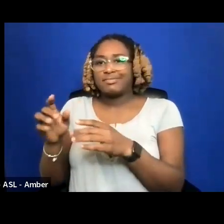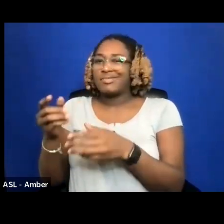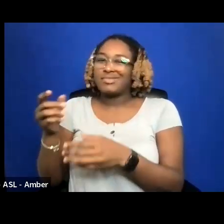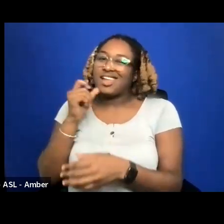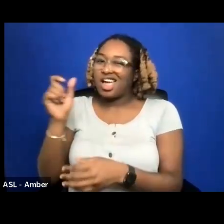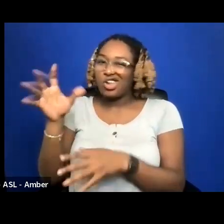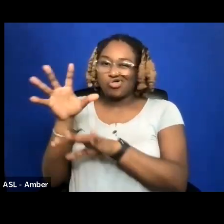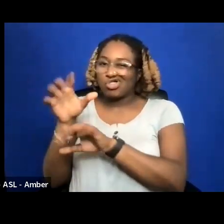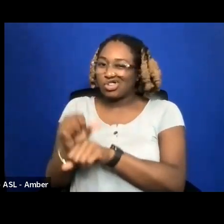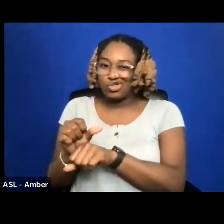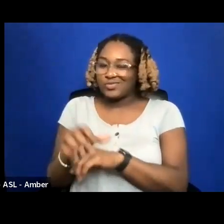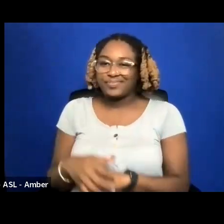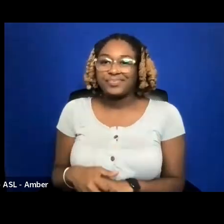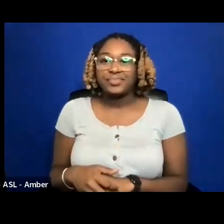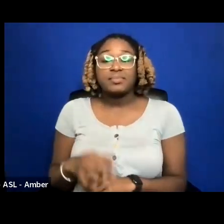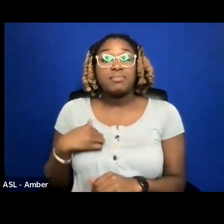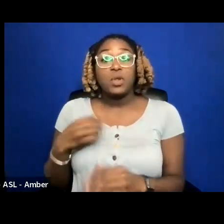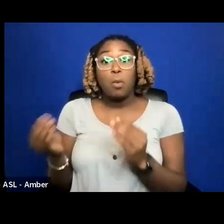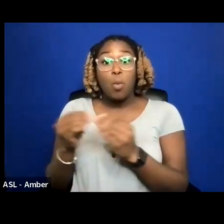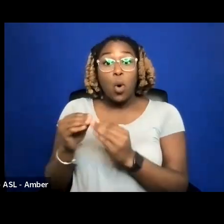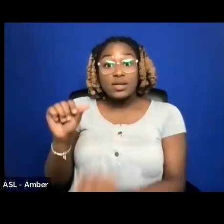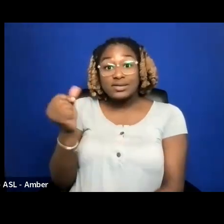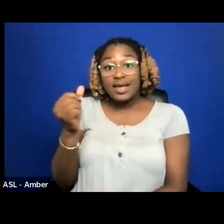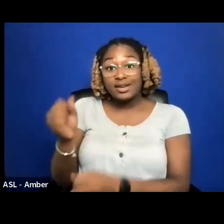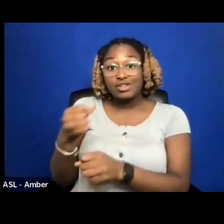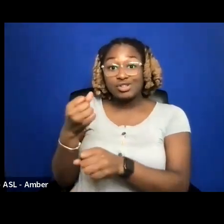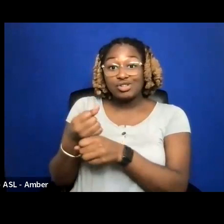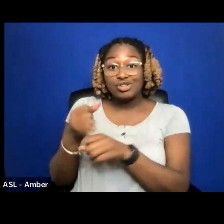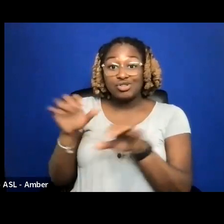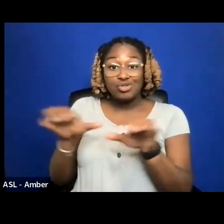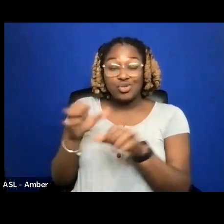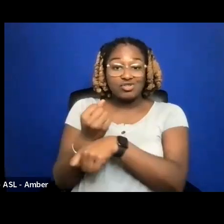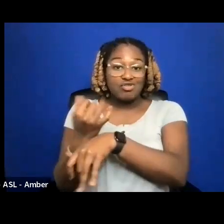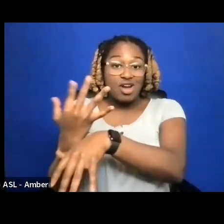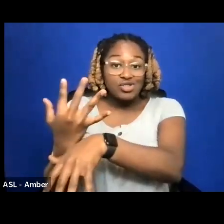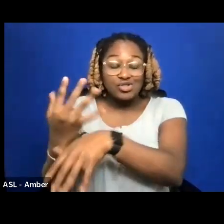I THEN SPENT MORE THAN A DECADE DOING GRASSROOTS MARKETING FOR FILM MAKERS LIKE YOURSELVES.